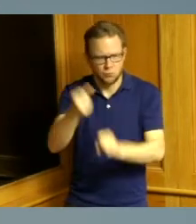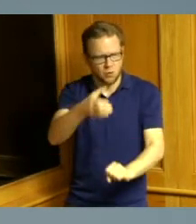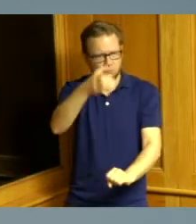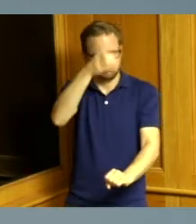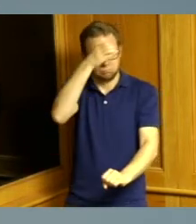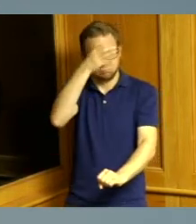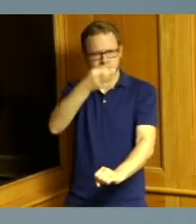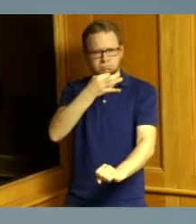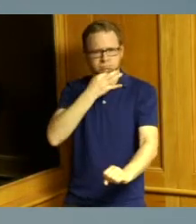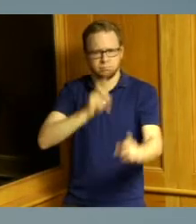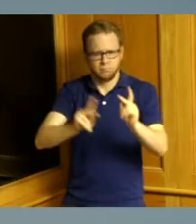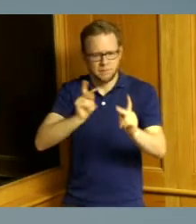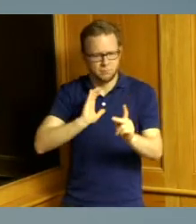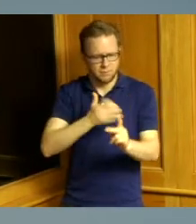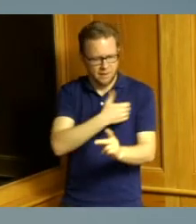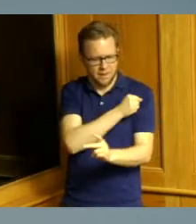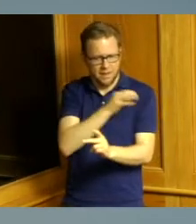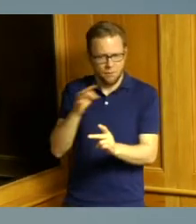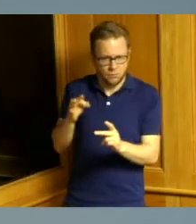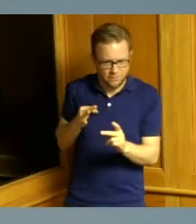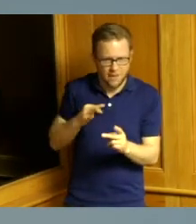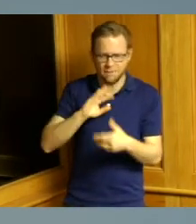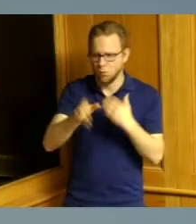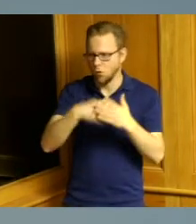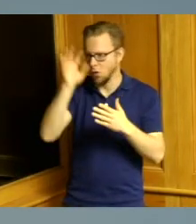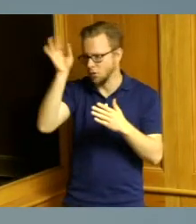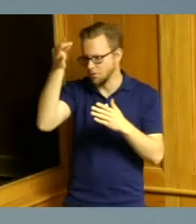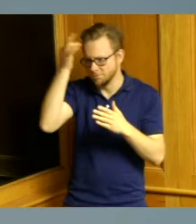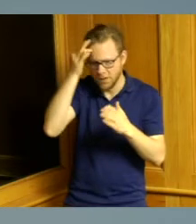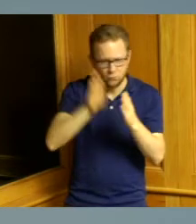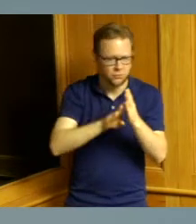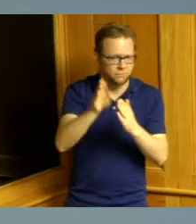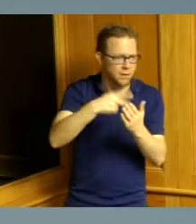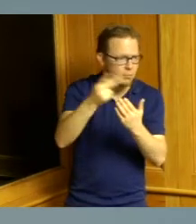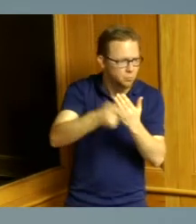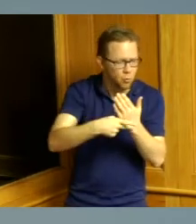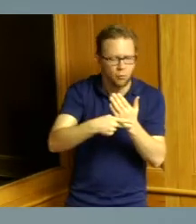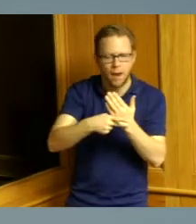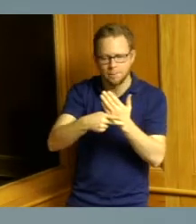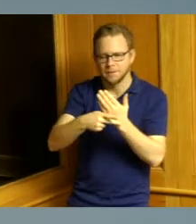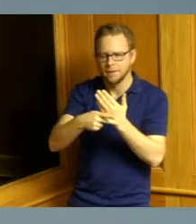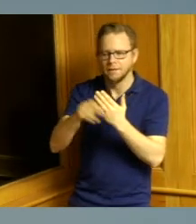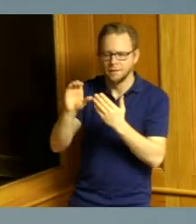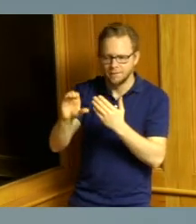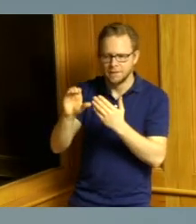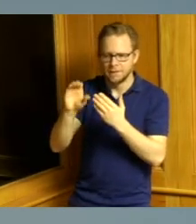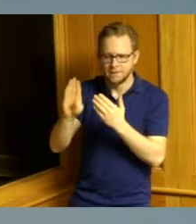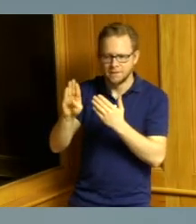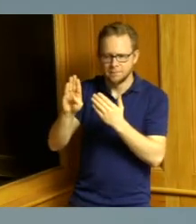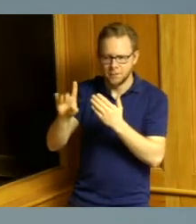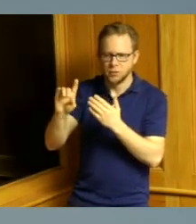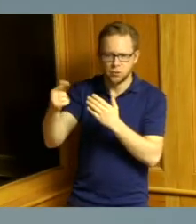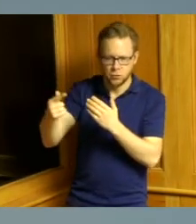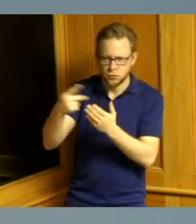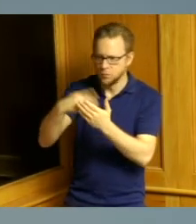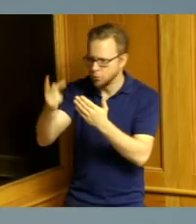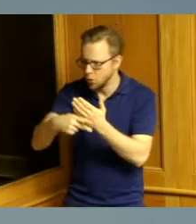entitlement programs cdbg home emergency solutions grant unfortunately we have seen the the exit exit